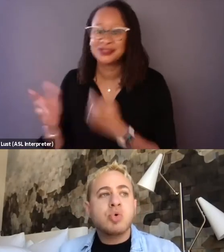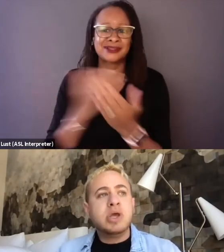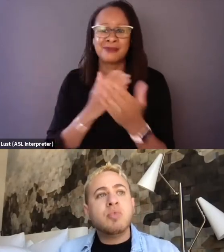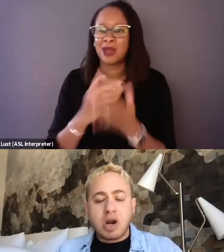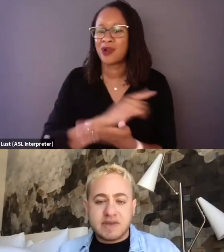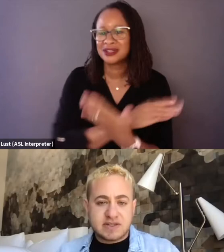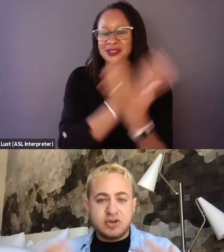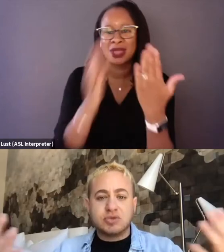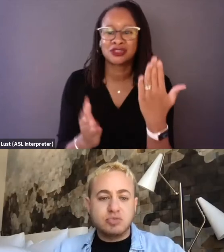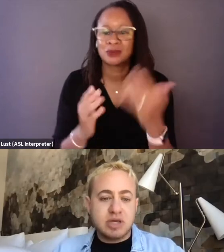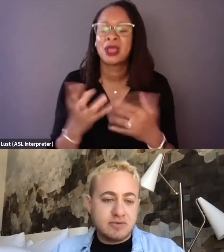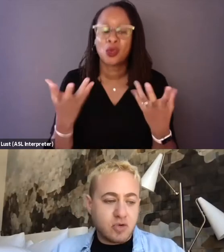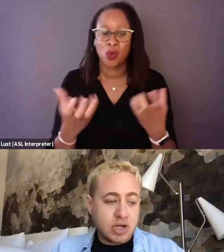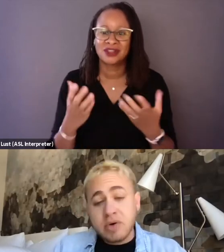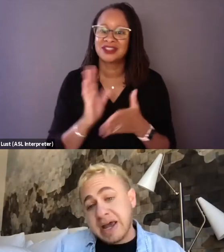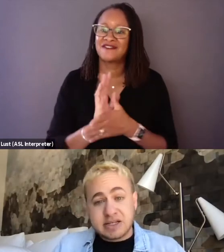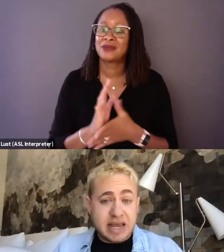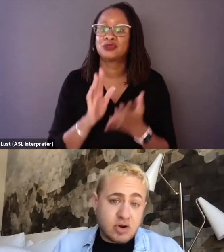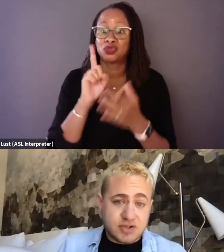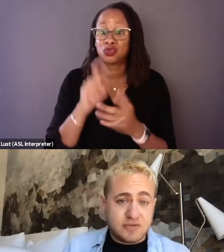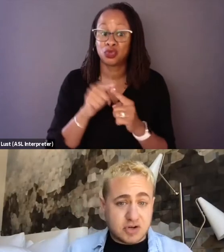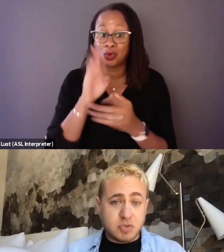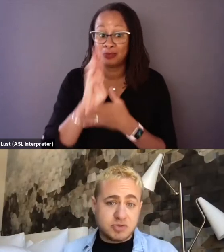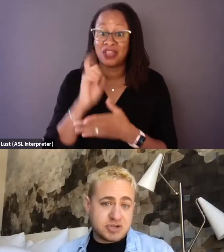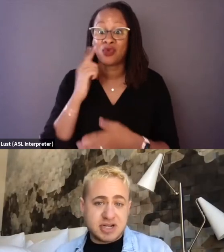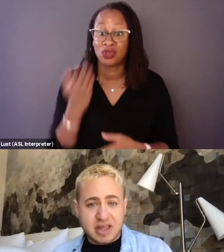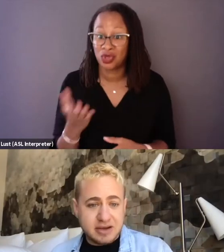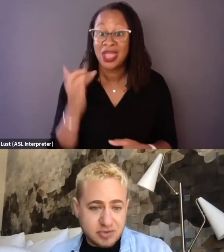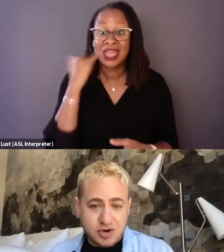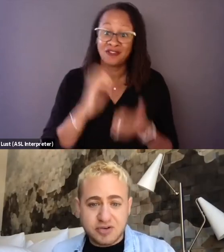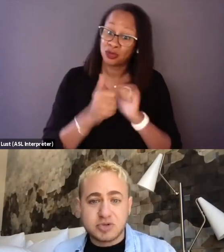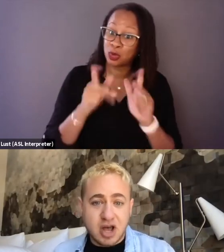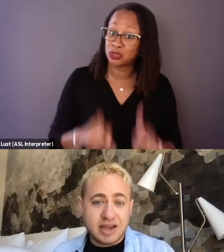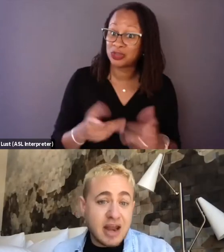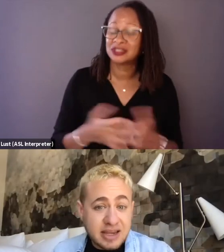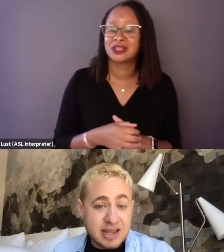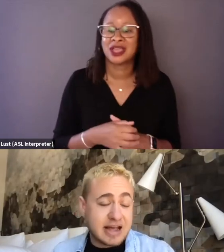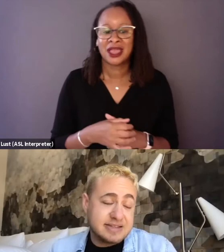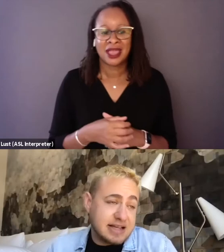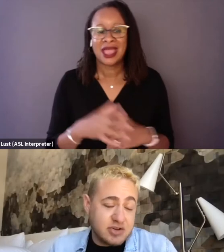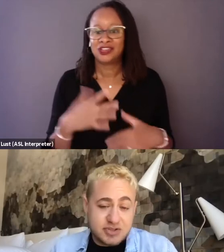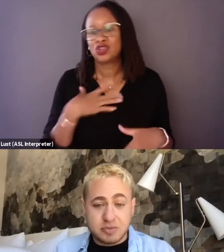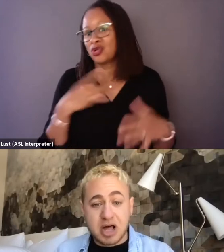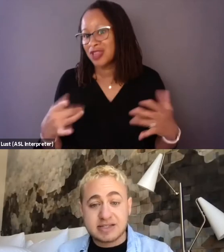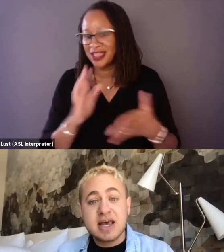we wanted this film to be for you, and also if you're a sportsperson and like film shot like Nike ads, that's also a plus.